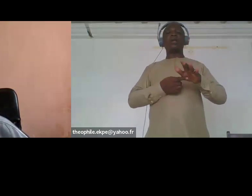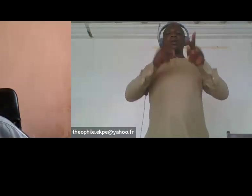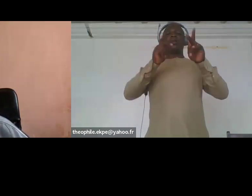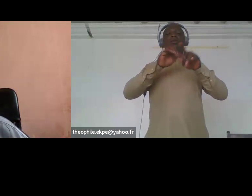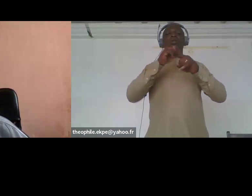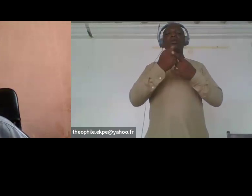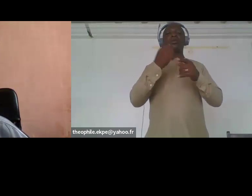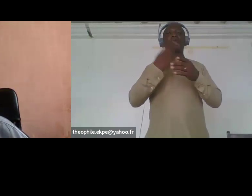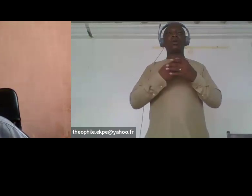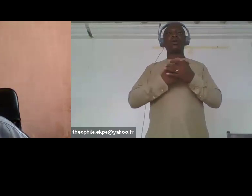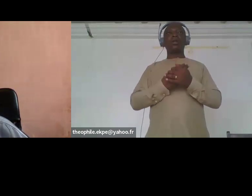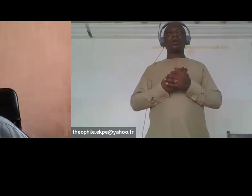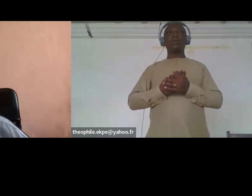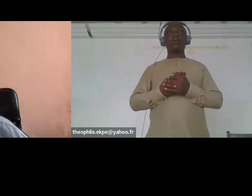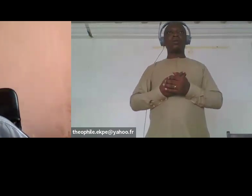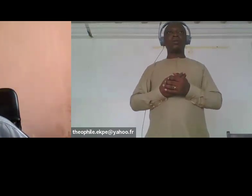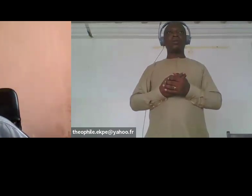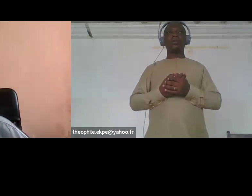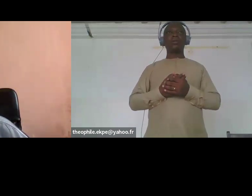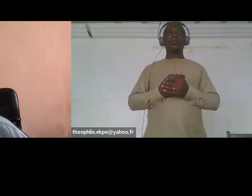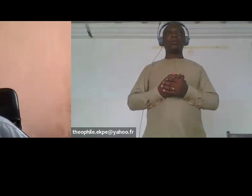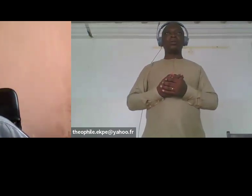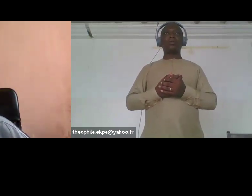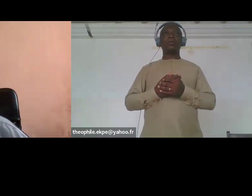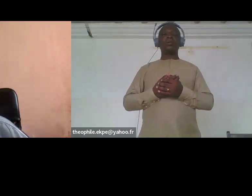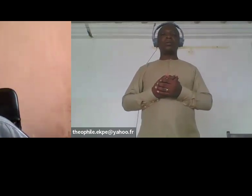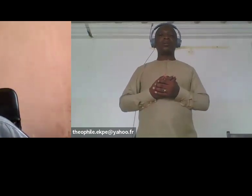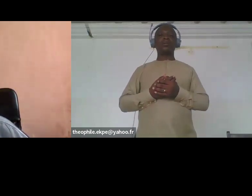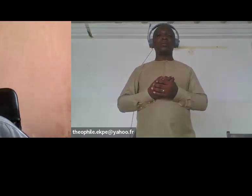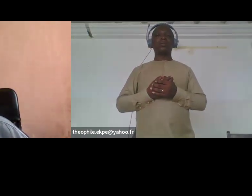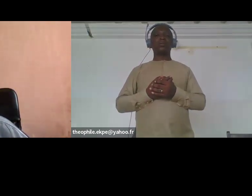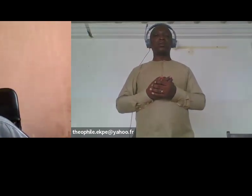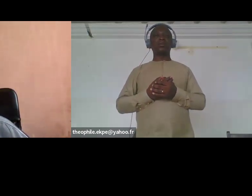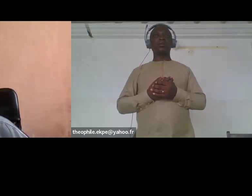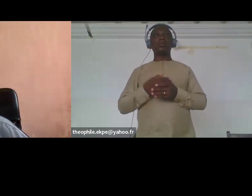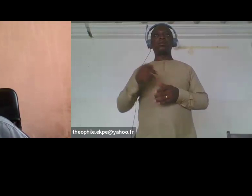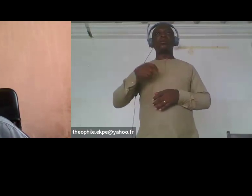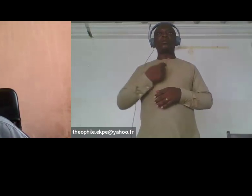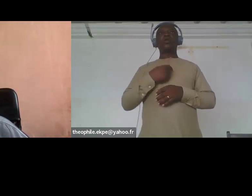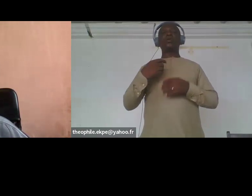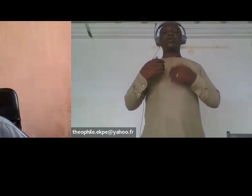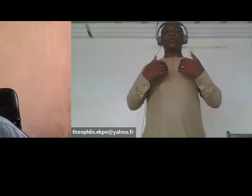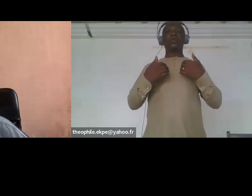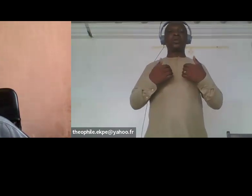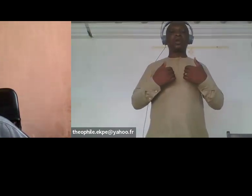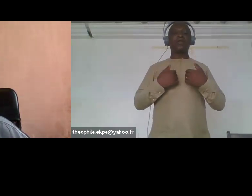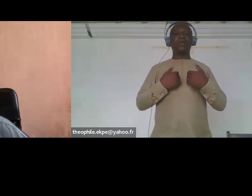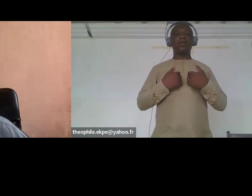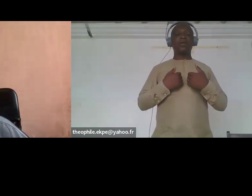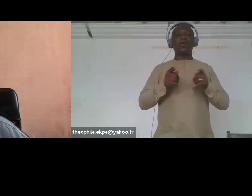Africa is a network of women and girls and one of its key objectives has been